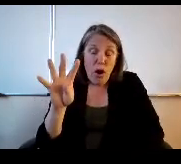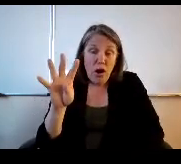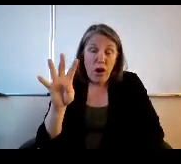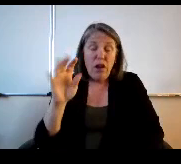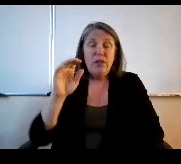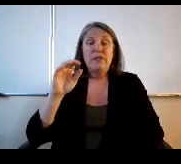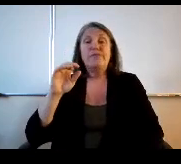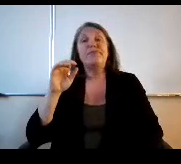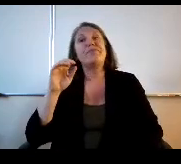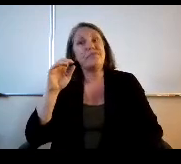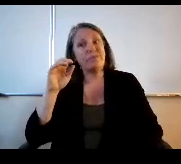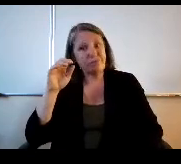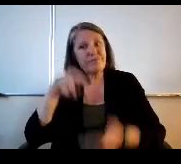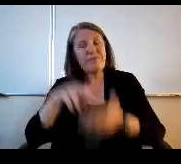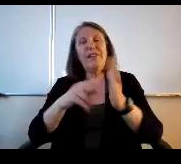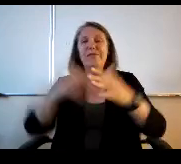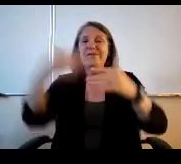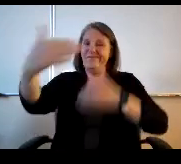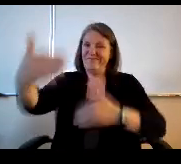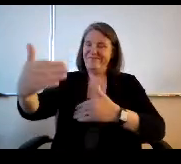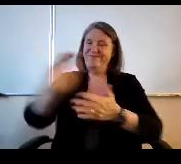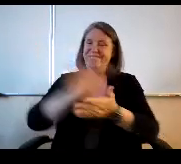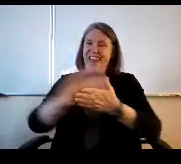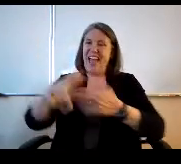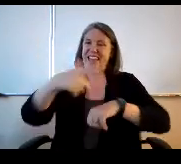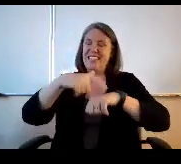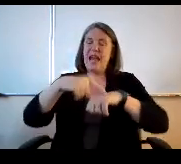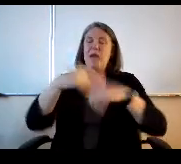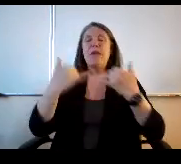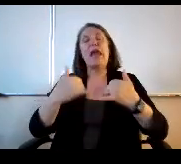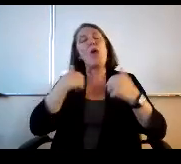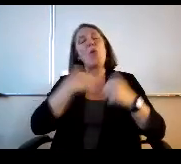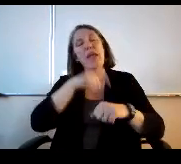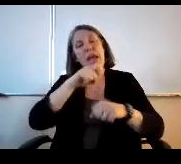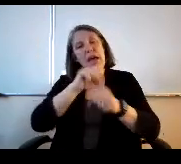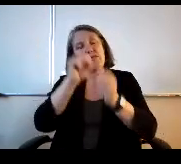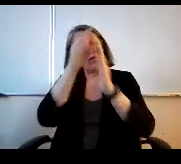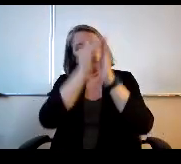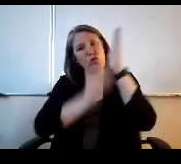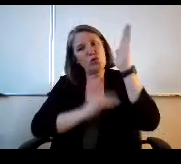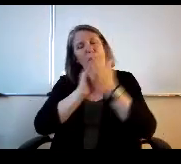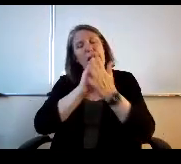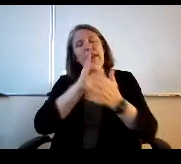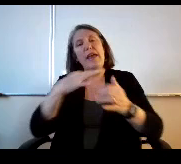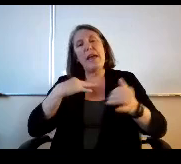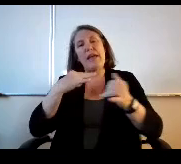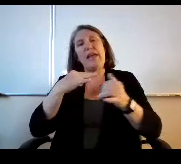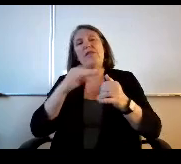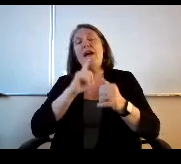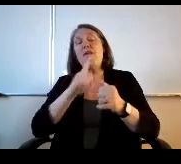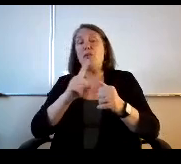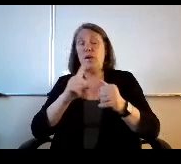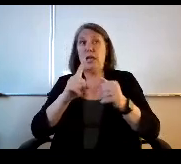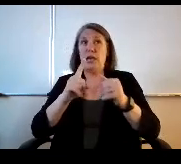Now granted, we have to work on that application now and really get our outer crystal balls. But again,